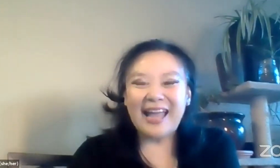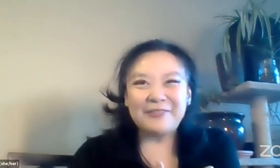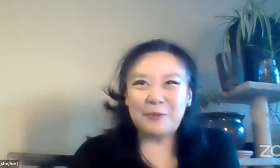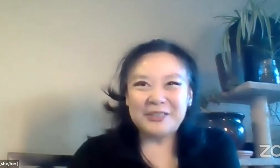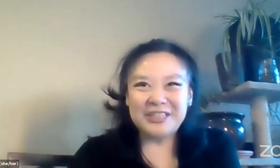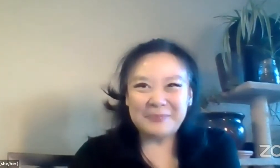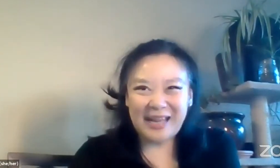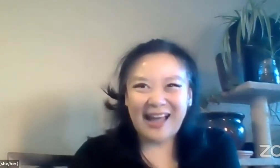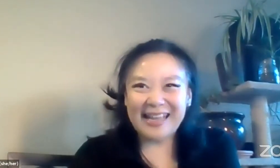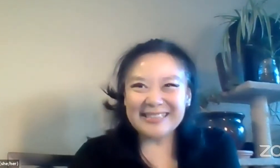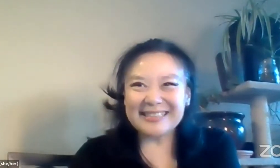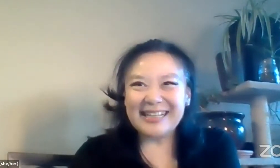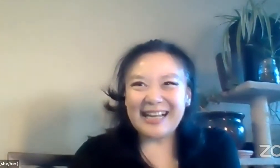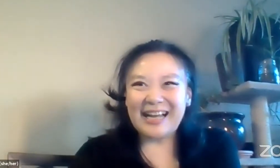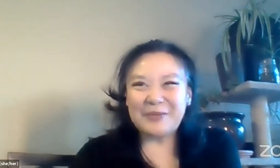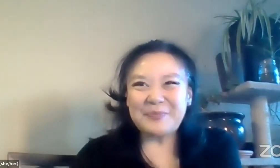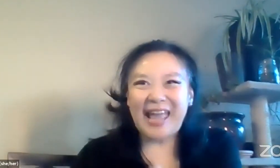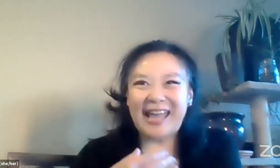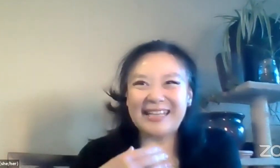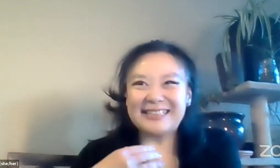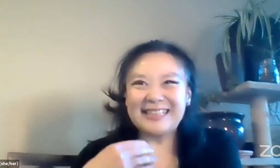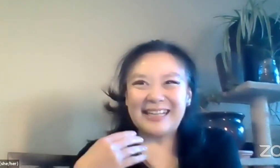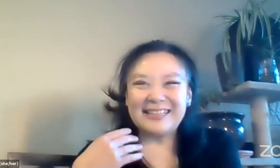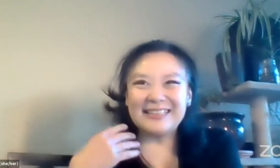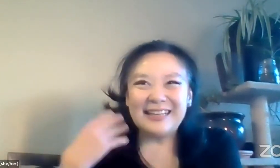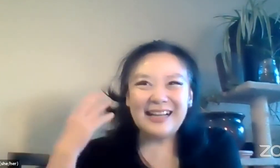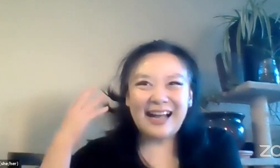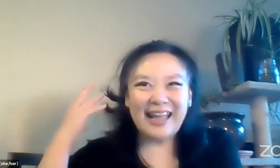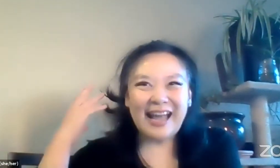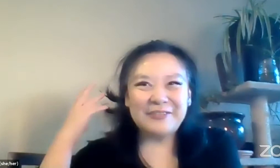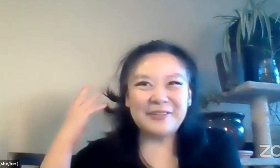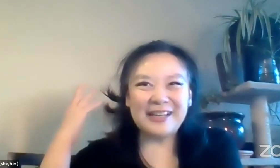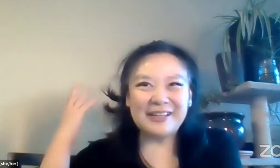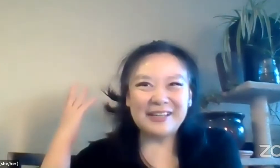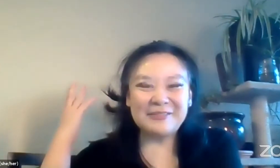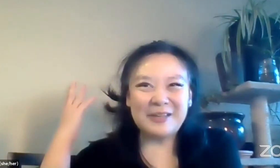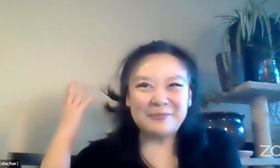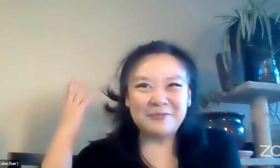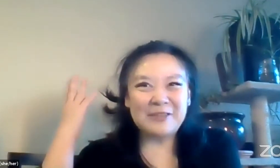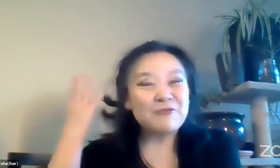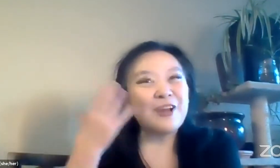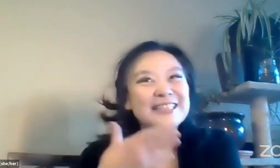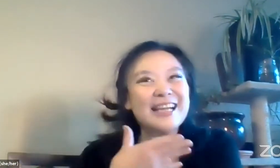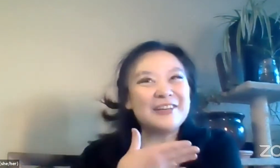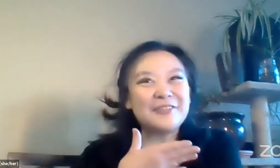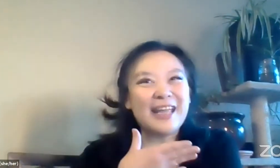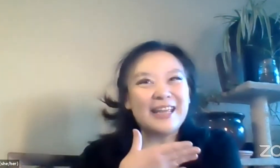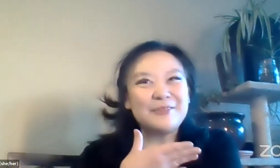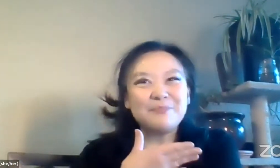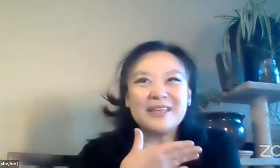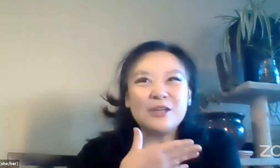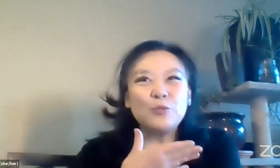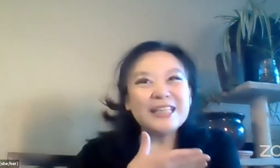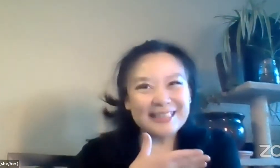I have almond shaped eyes and I have in front of a wheat colored wall.